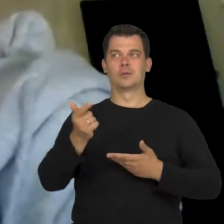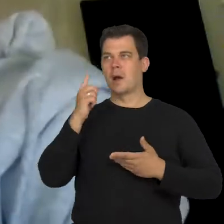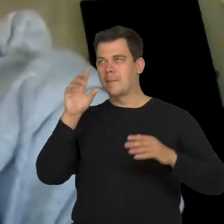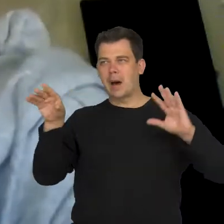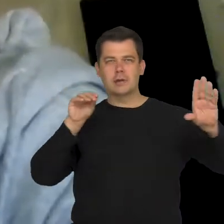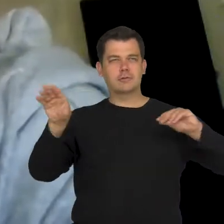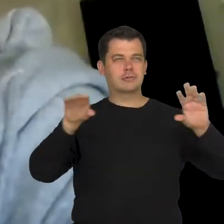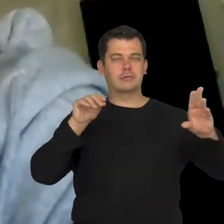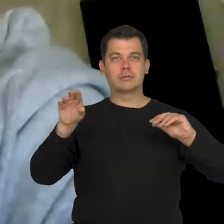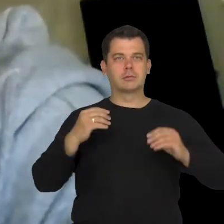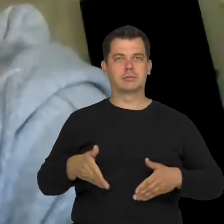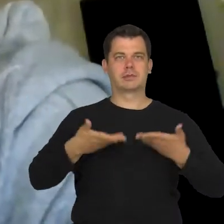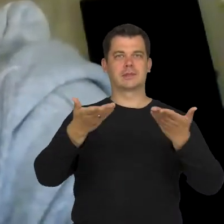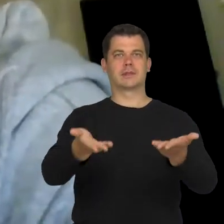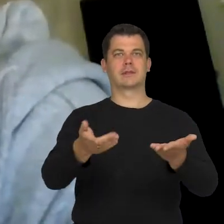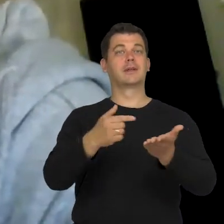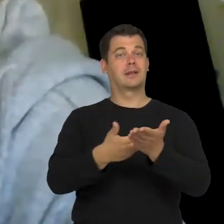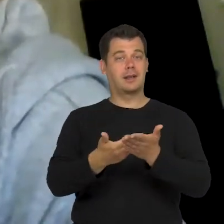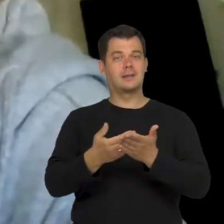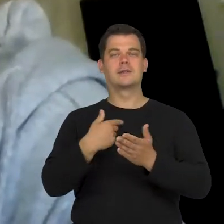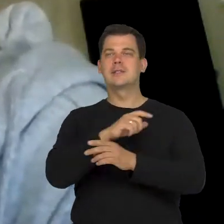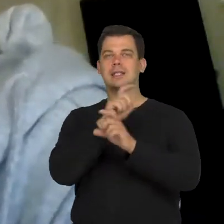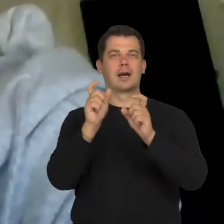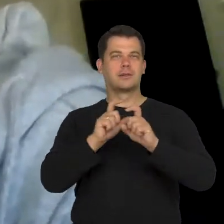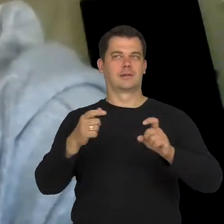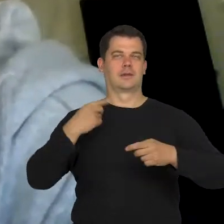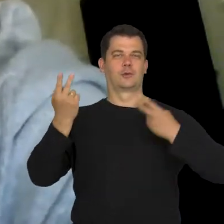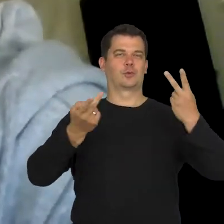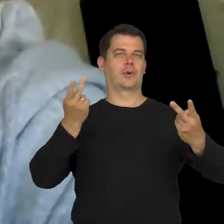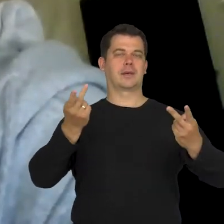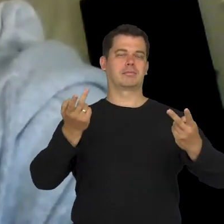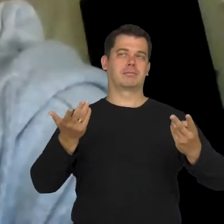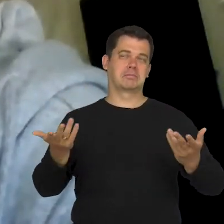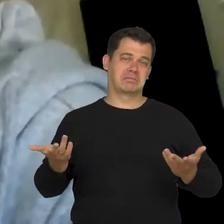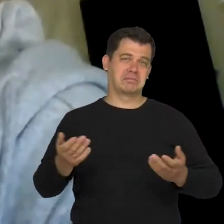So I am still searching. I don't know, maybe sometimes I am lucky